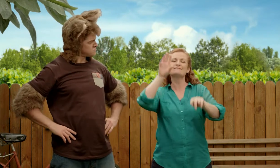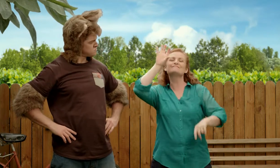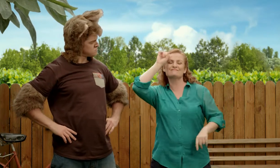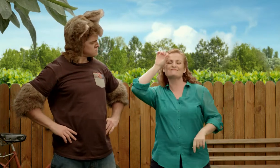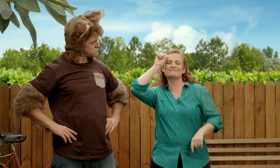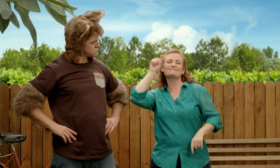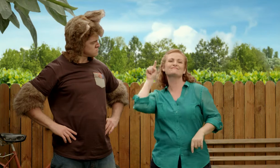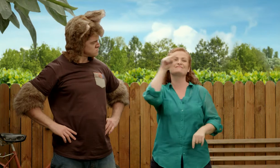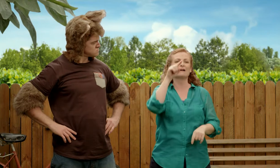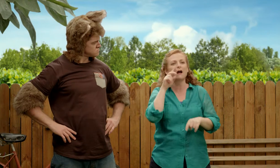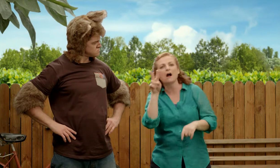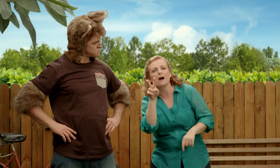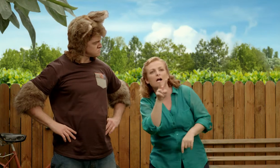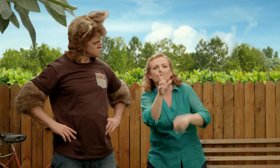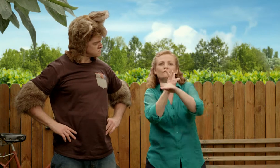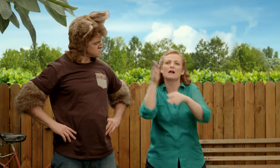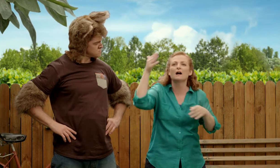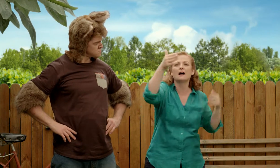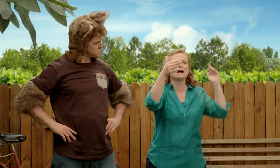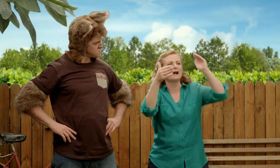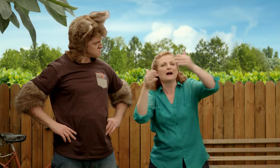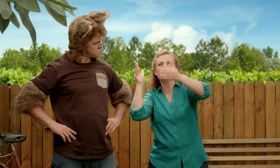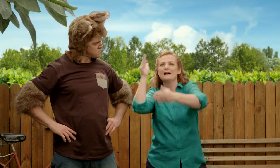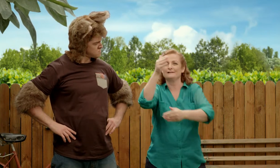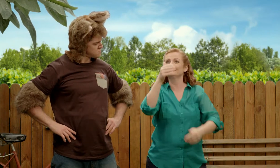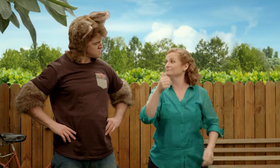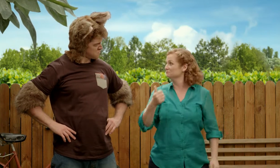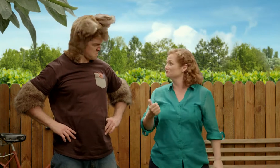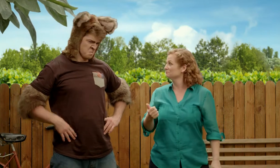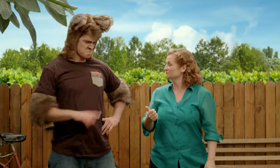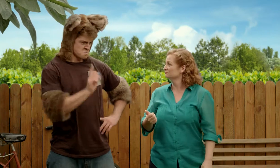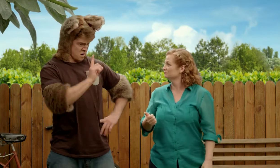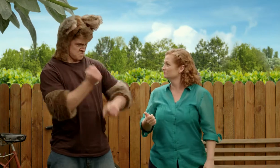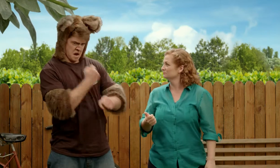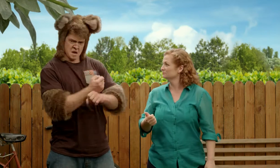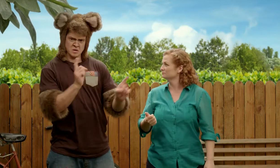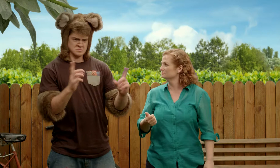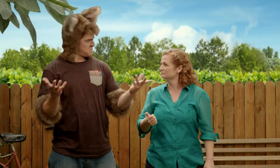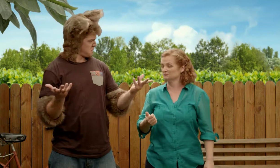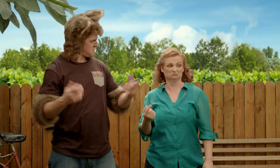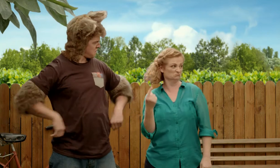that you can put in your tree house to remind you of the reef? What could we make?